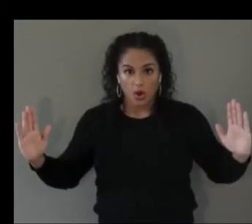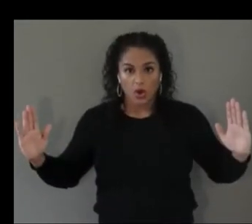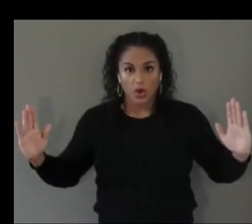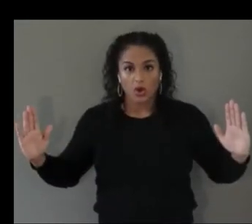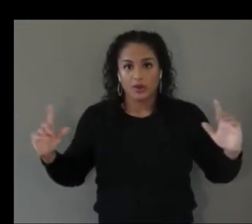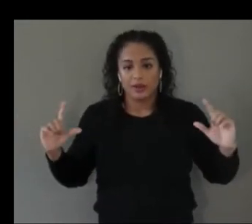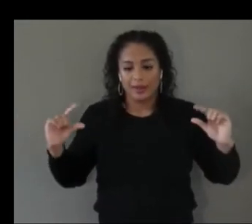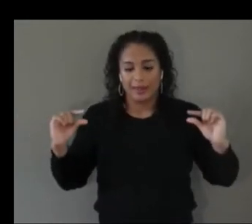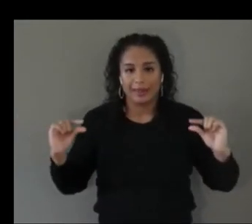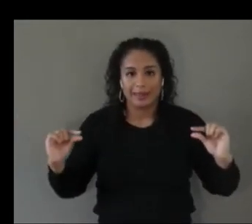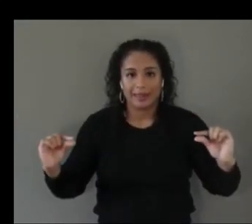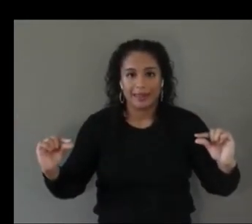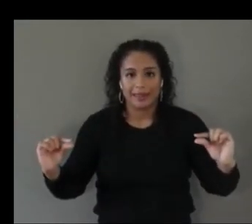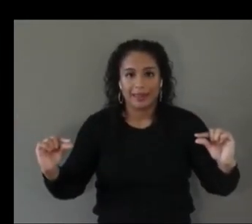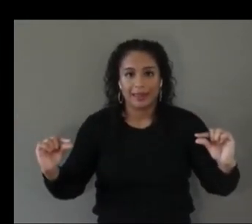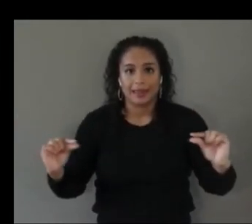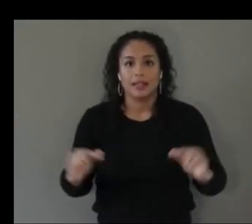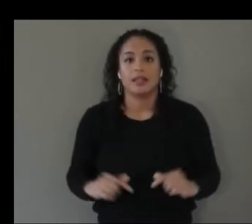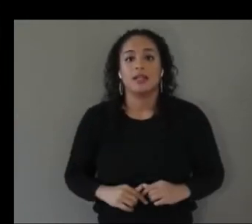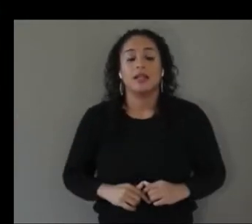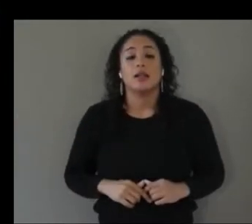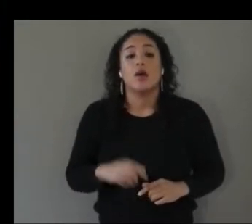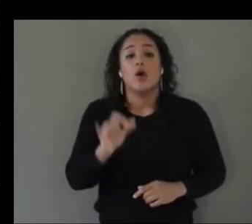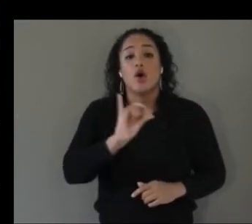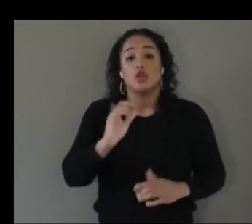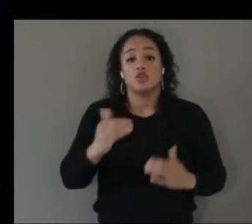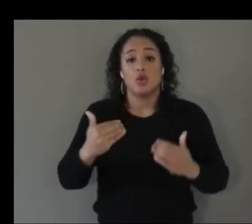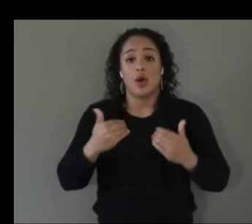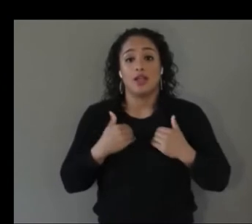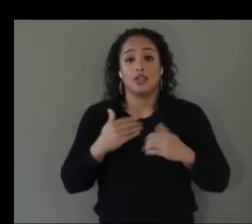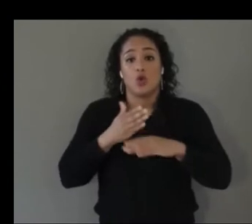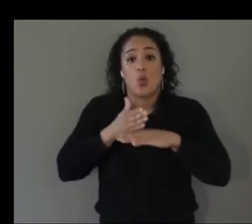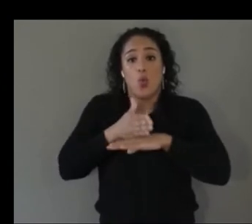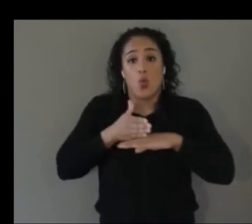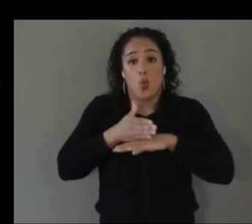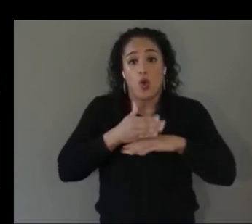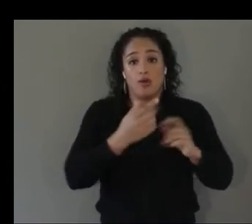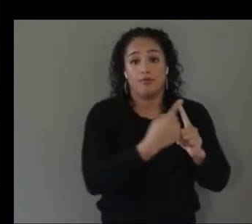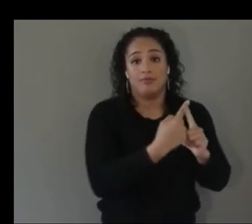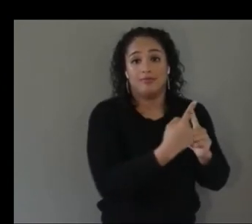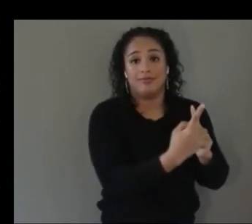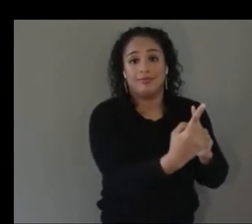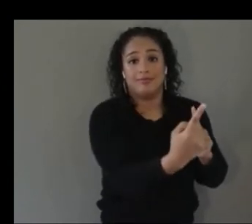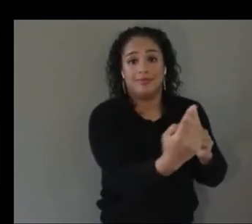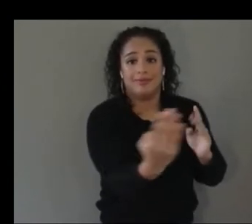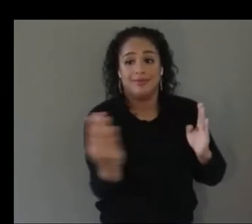it also has a wooden wall surrounding the table in that if the ball runs along the edges you can